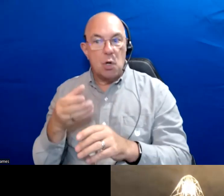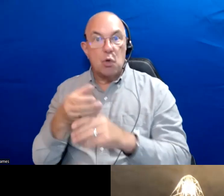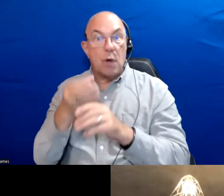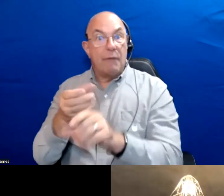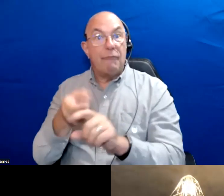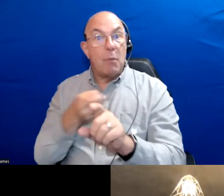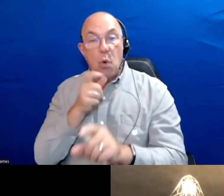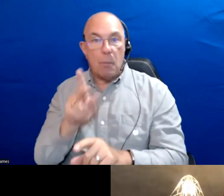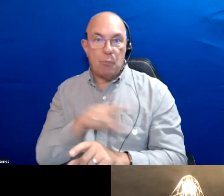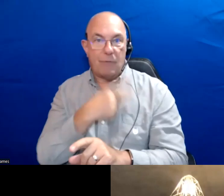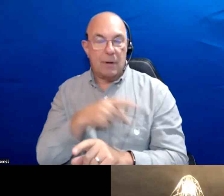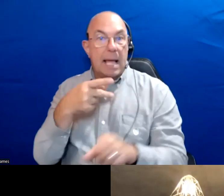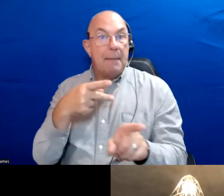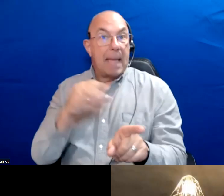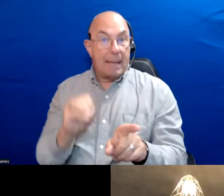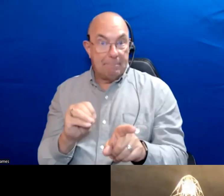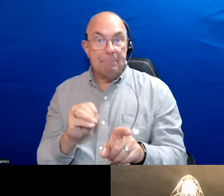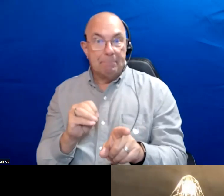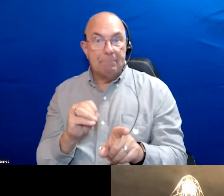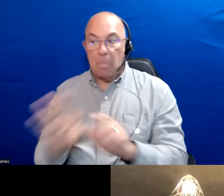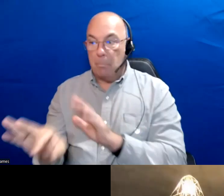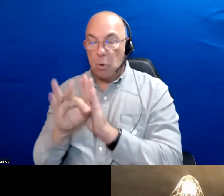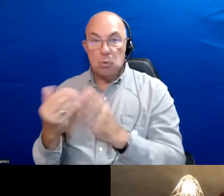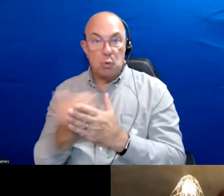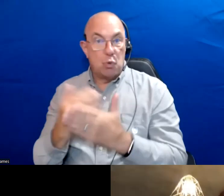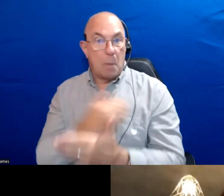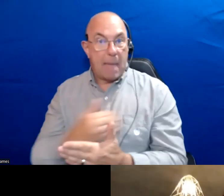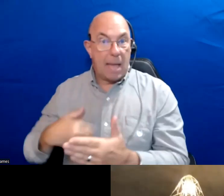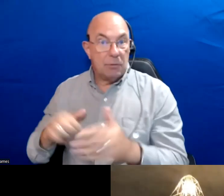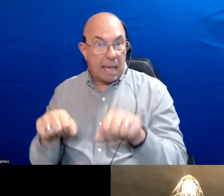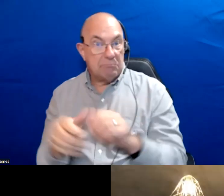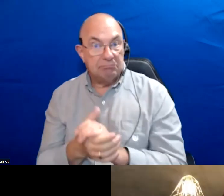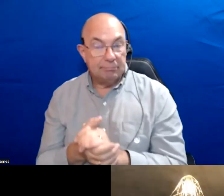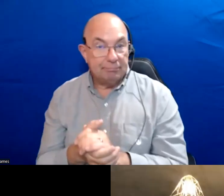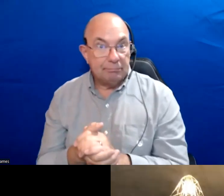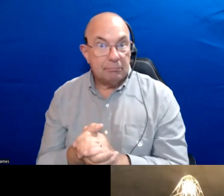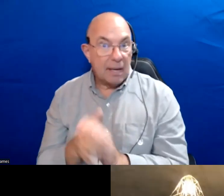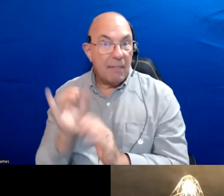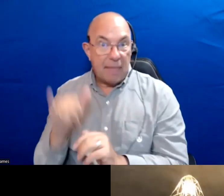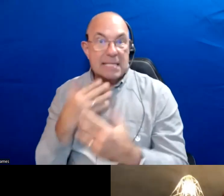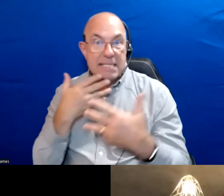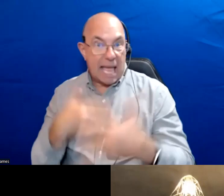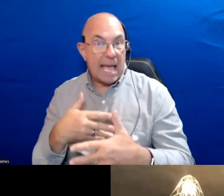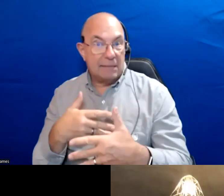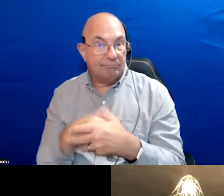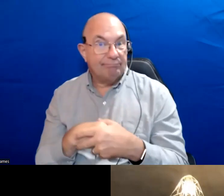The dreamer could appoint a new mayor. That is the sad reality of all of this.